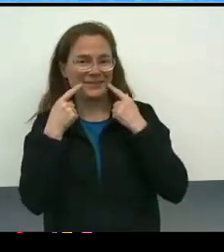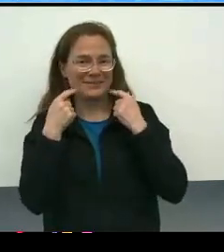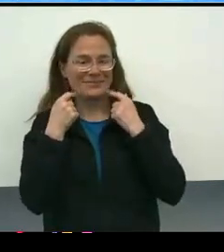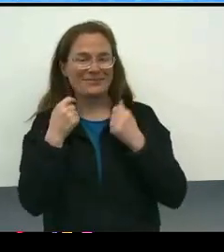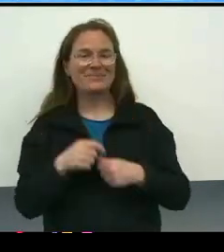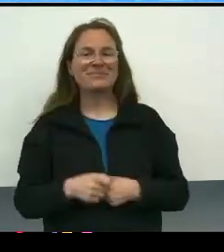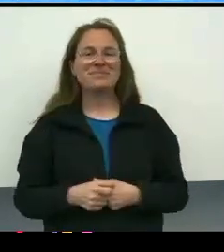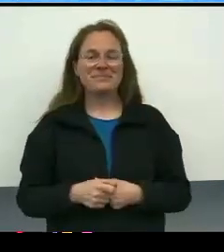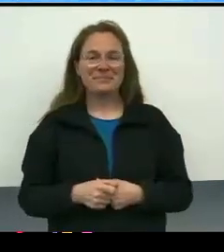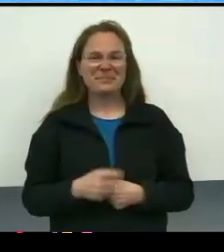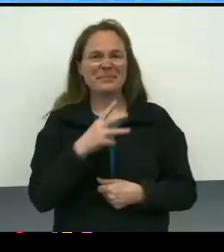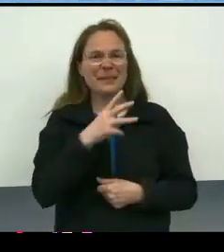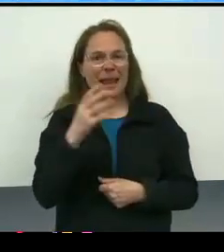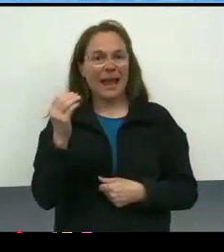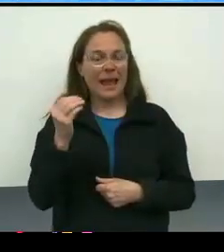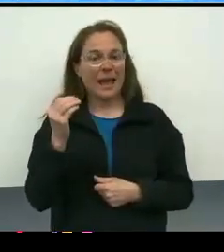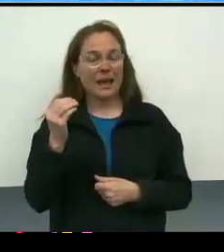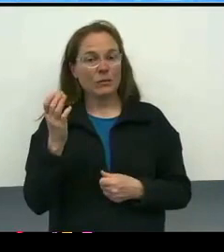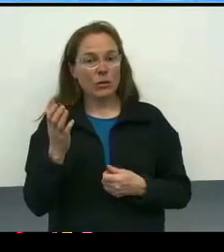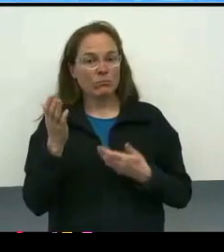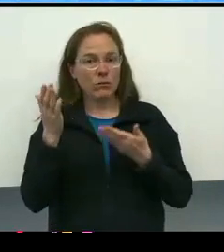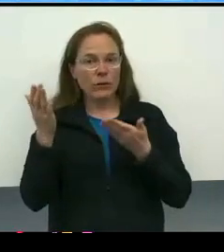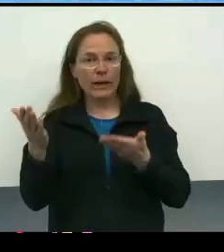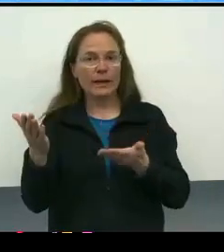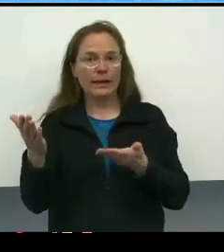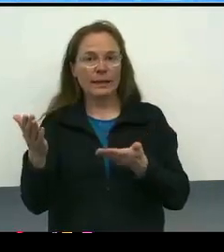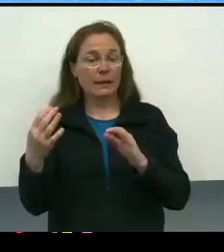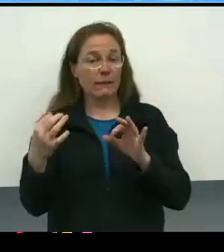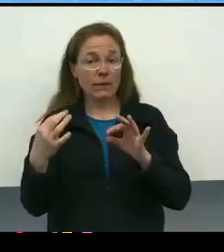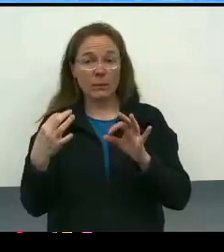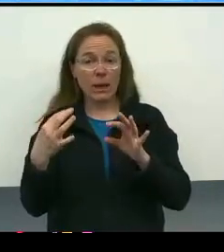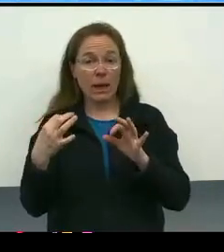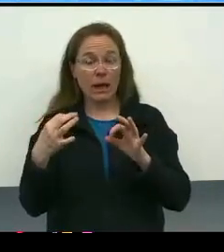and we provided feedback as a group.